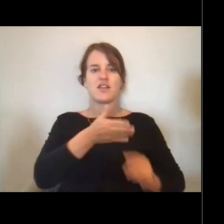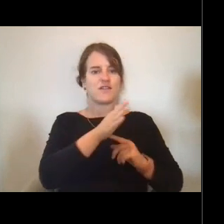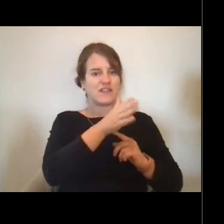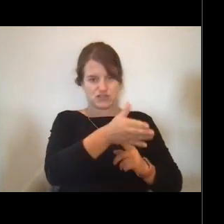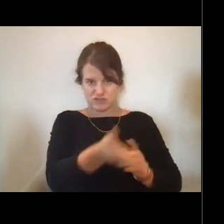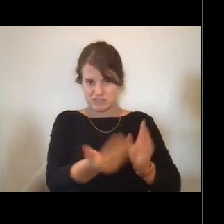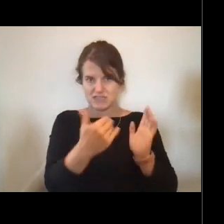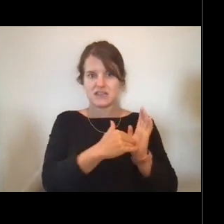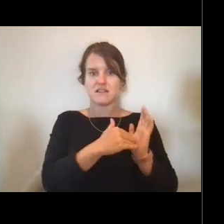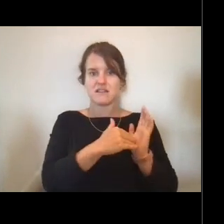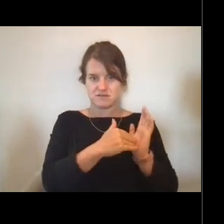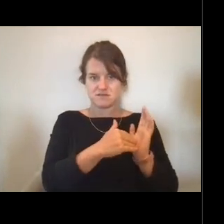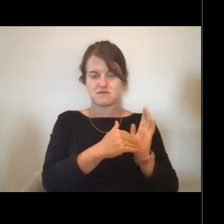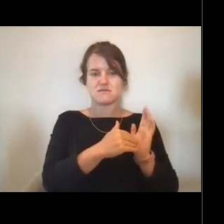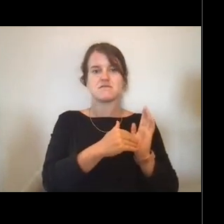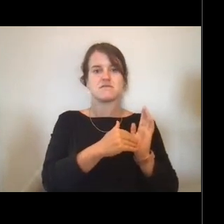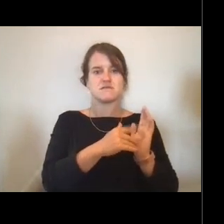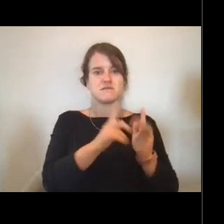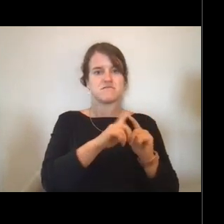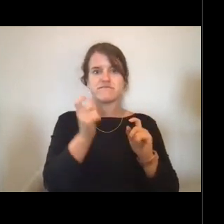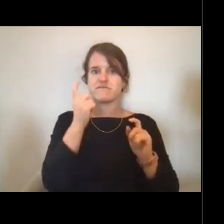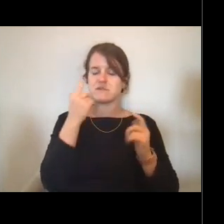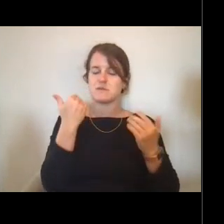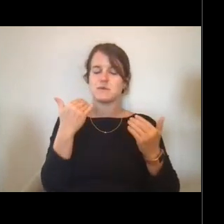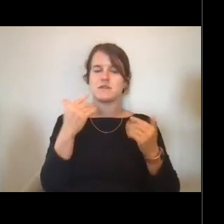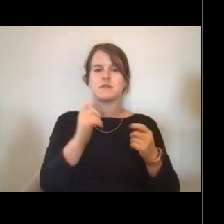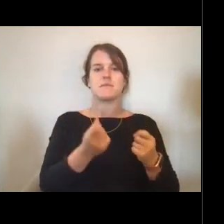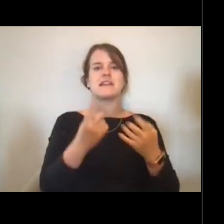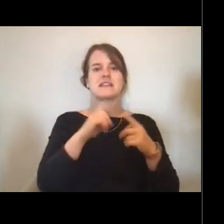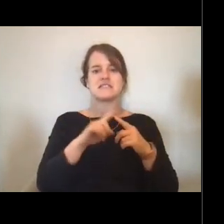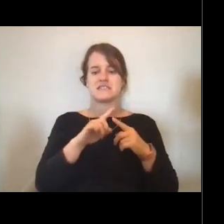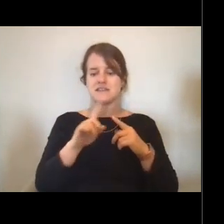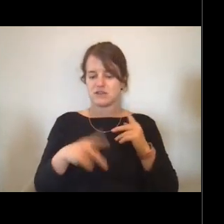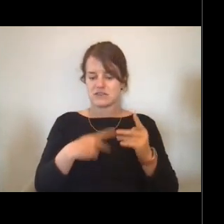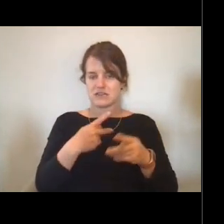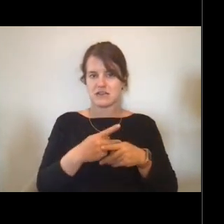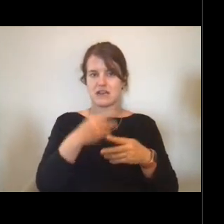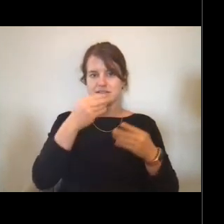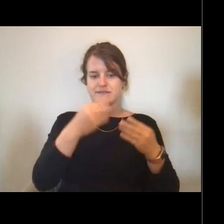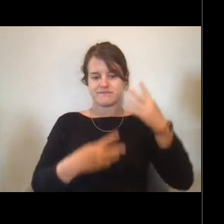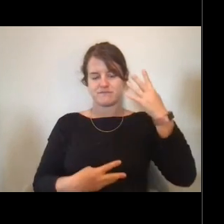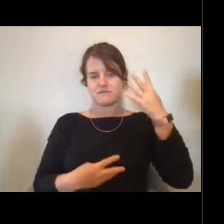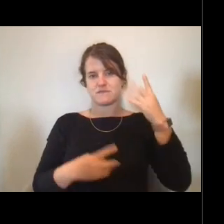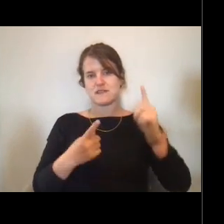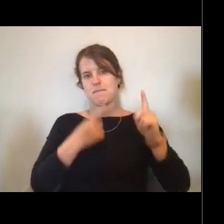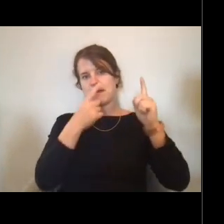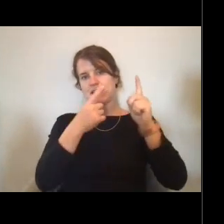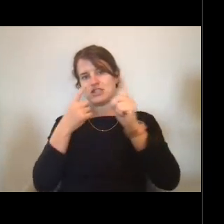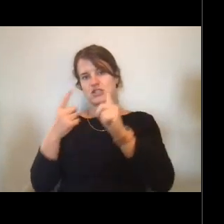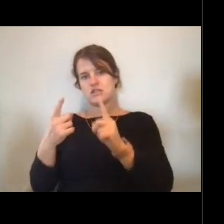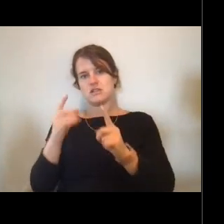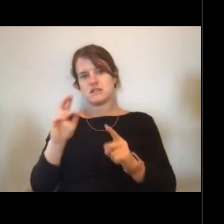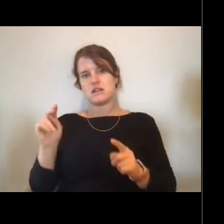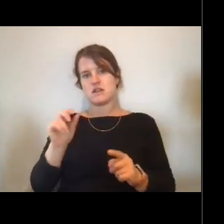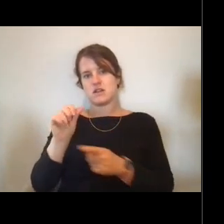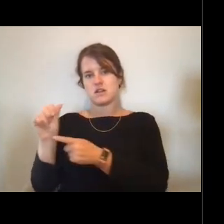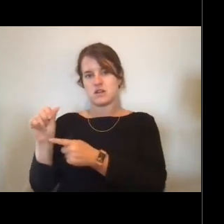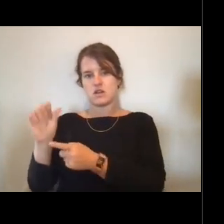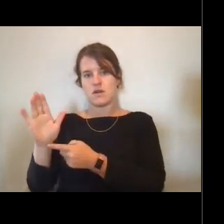But they're like I said there's several other types of missions that the NOAA ships accomplish.